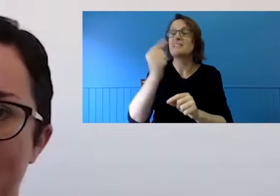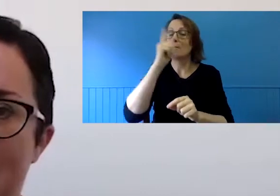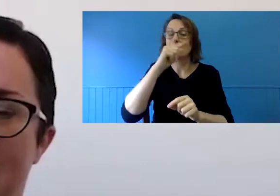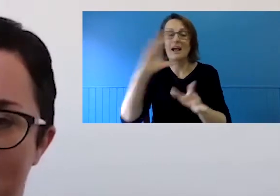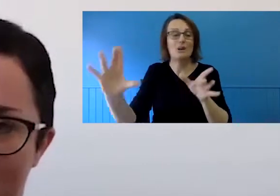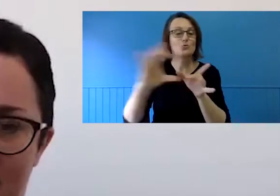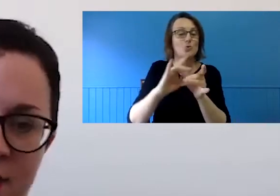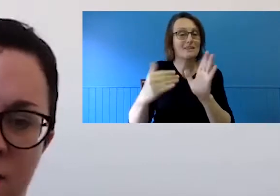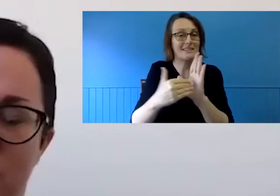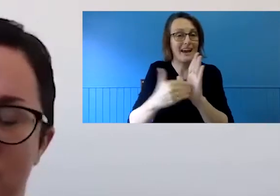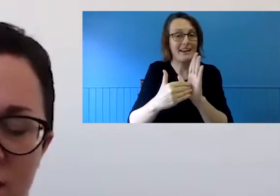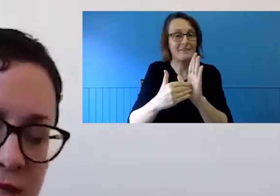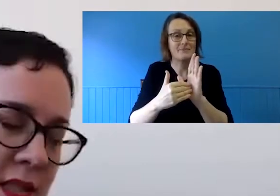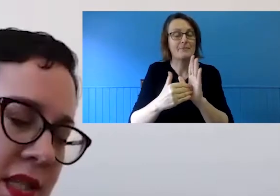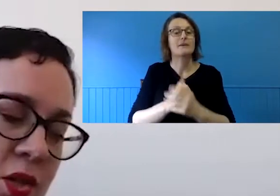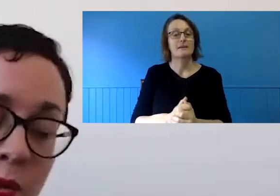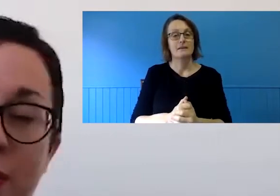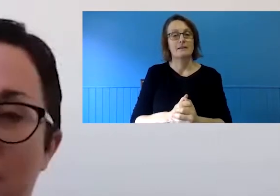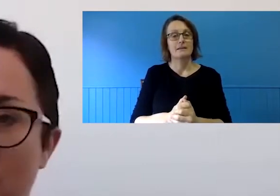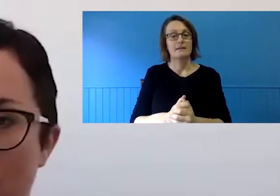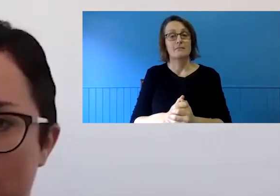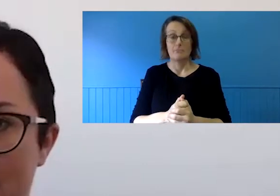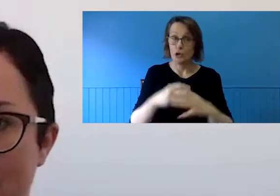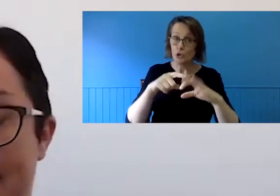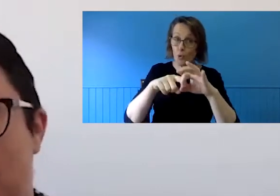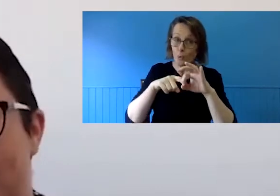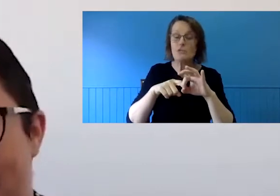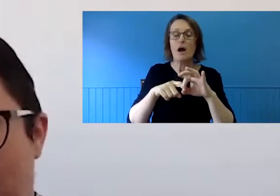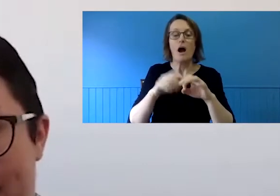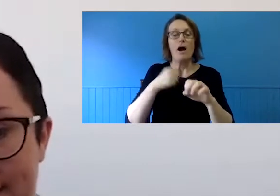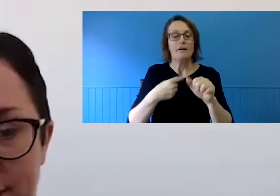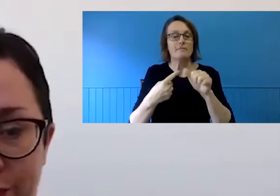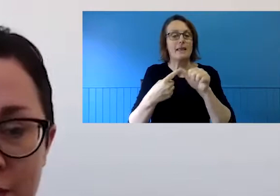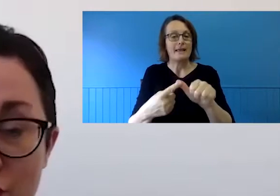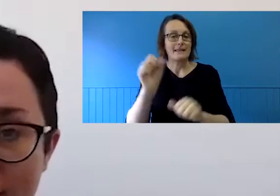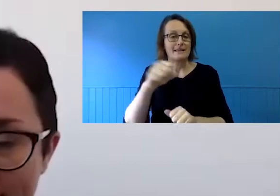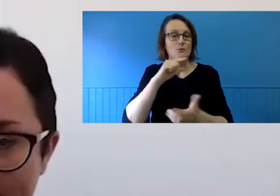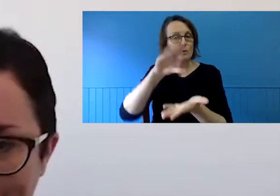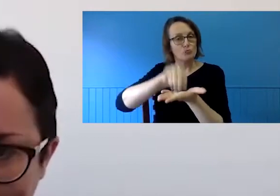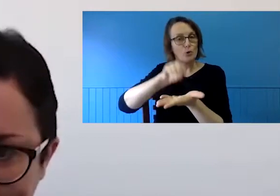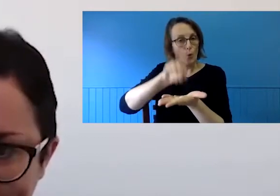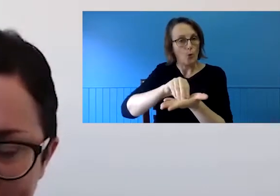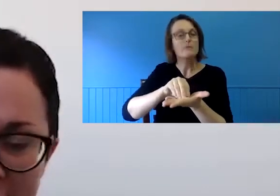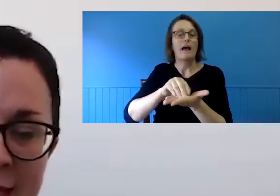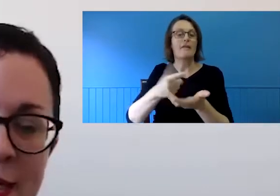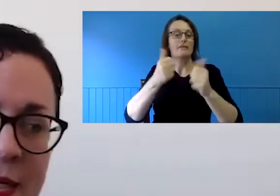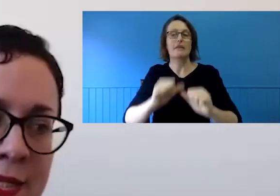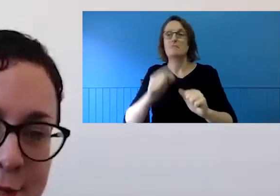Yes, in answer to this question, this session will be recorded in order to help us do that.